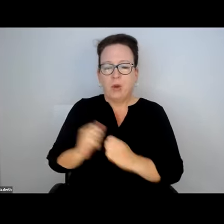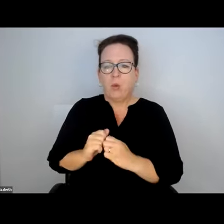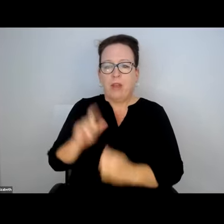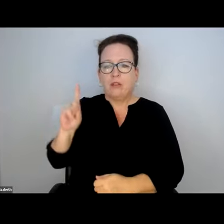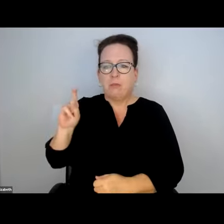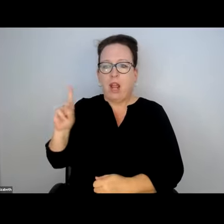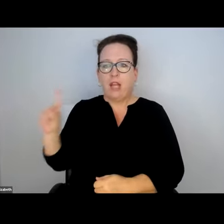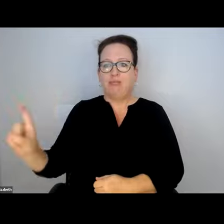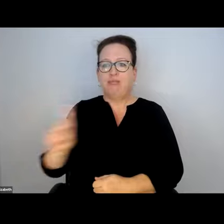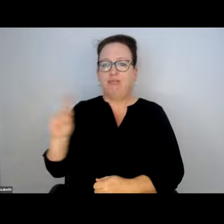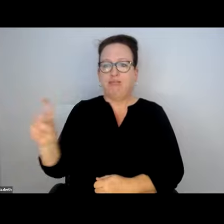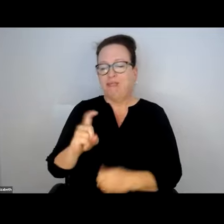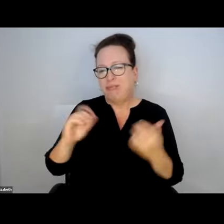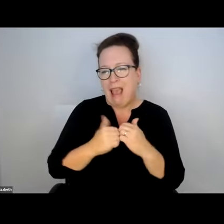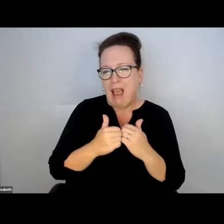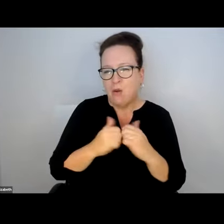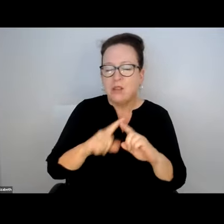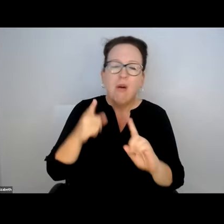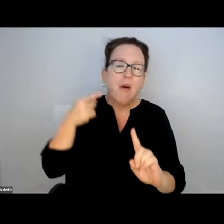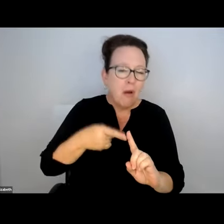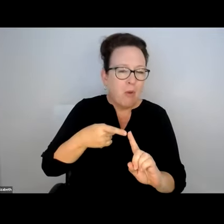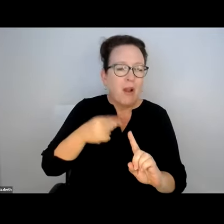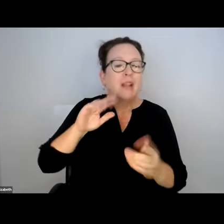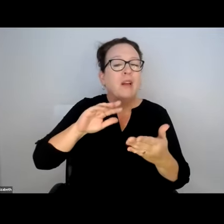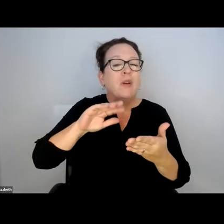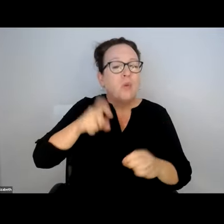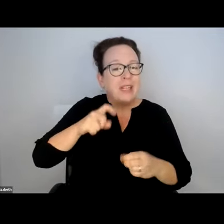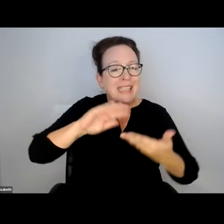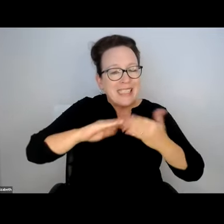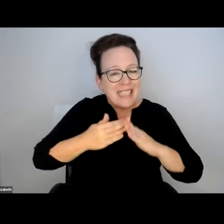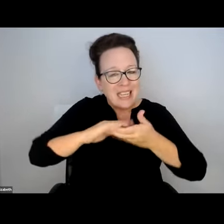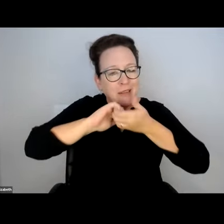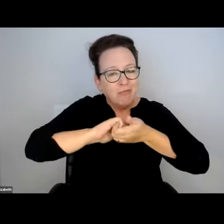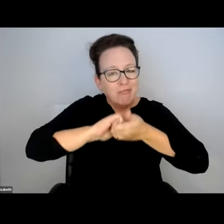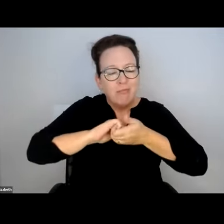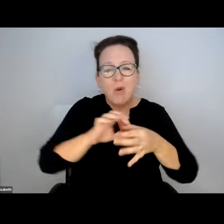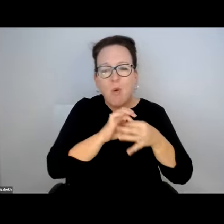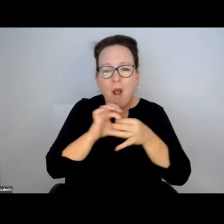HOW DO YOU STATION SOMEONE RIGHT OUTSIDE THERE WITH THE DISINFECTANT TO CLEAN IT. ON THE MUNICIPAL COOPERATION,